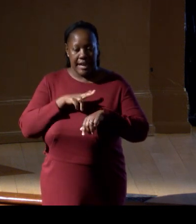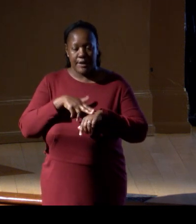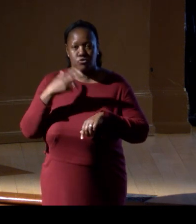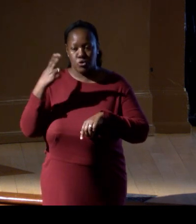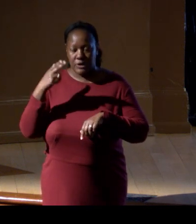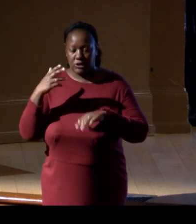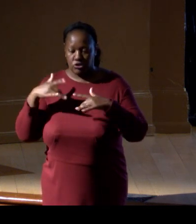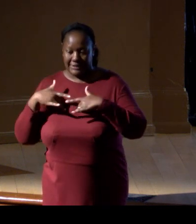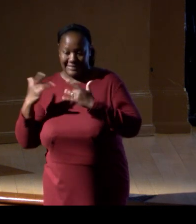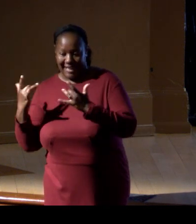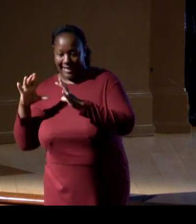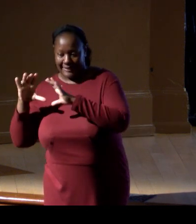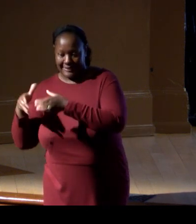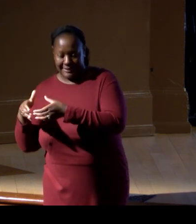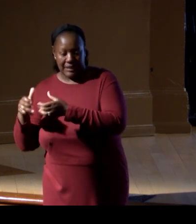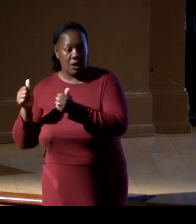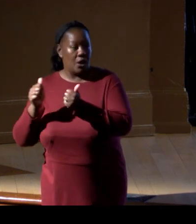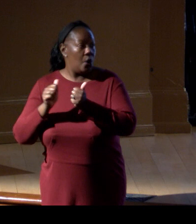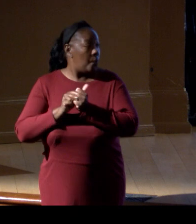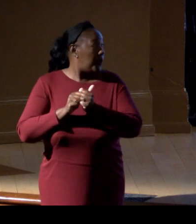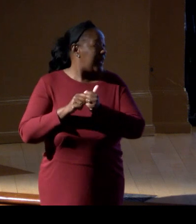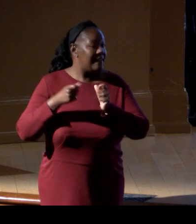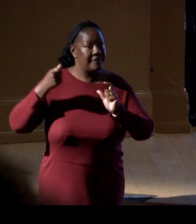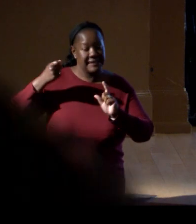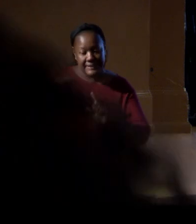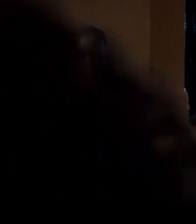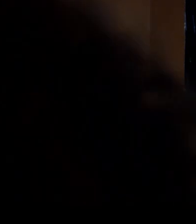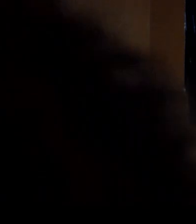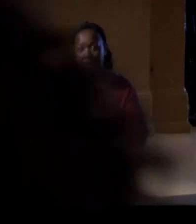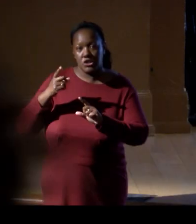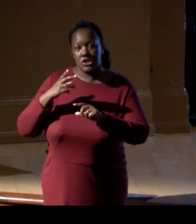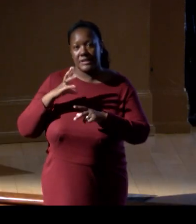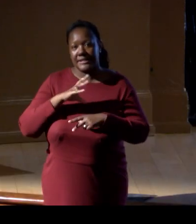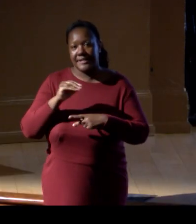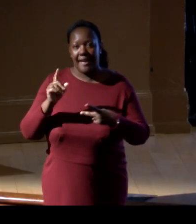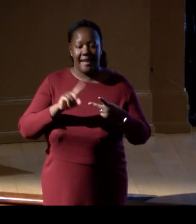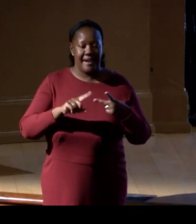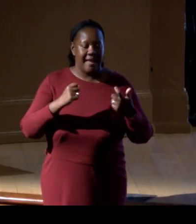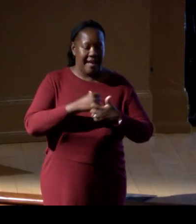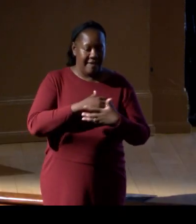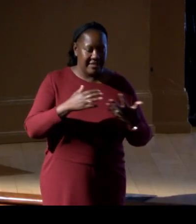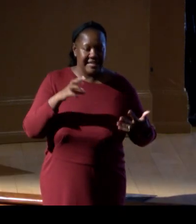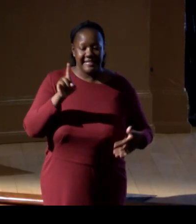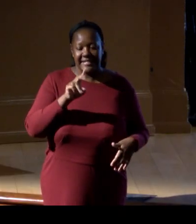with in some cases museum collections and everything that eDNA give us,